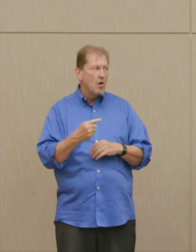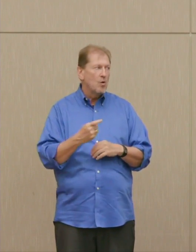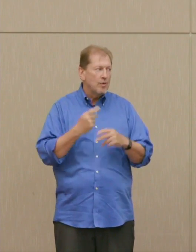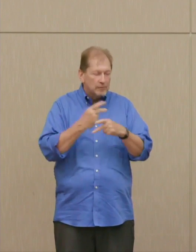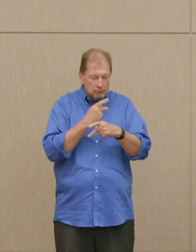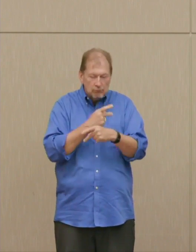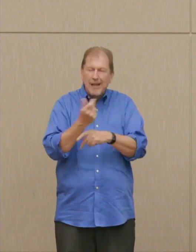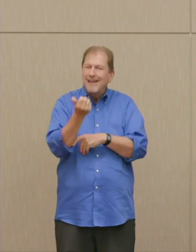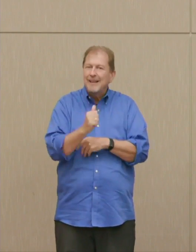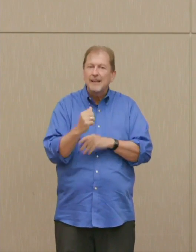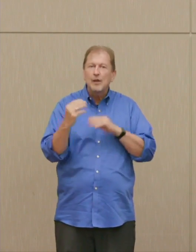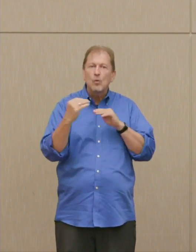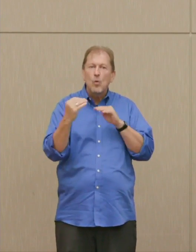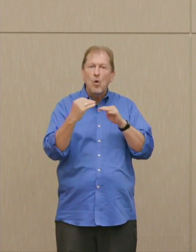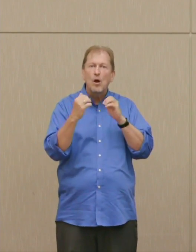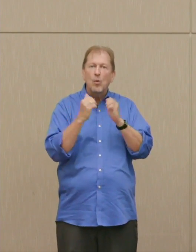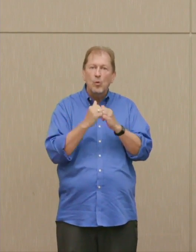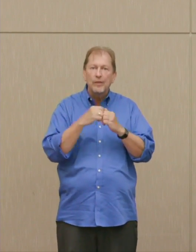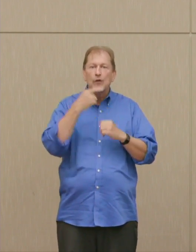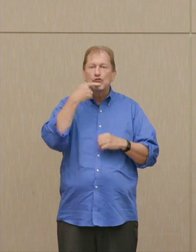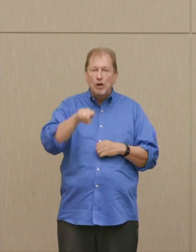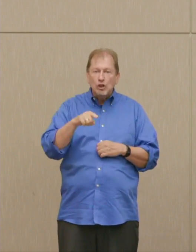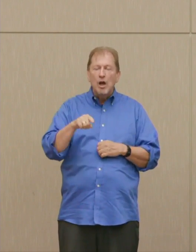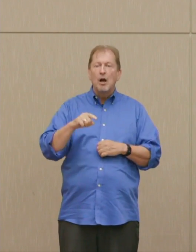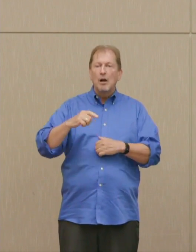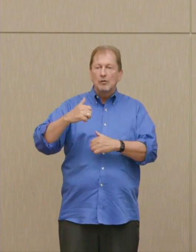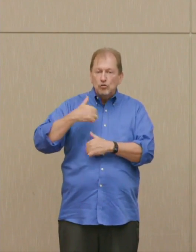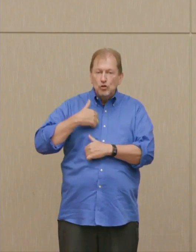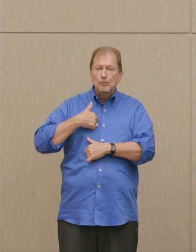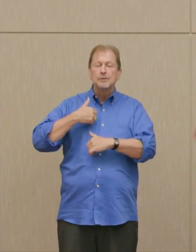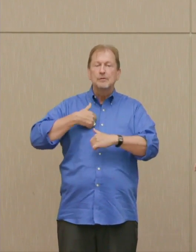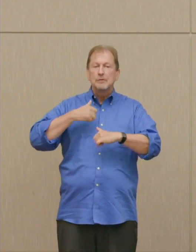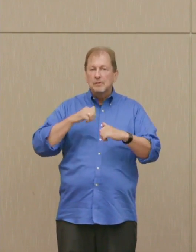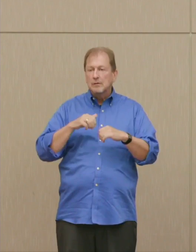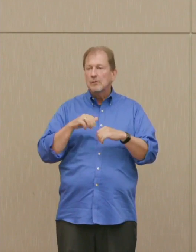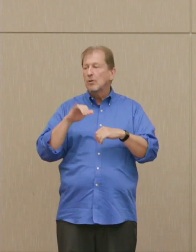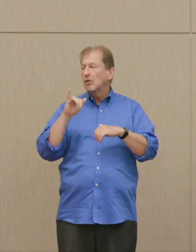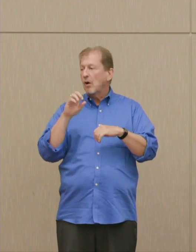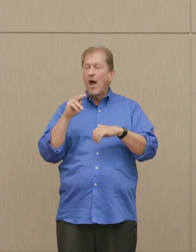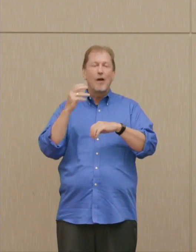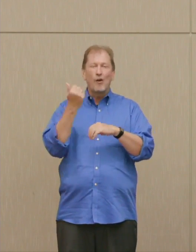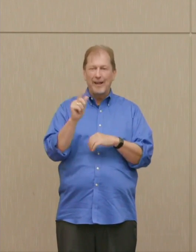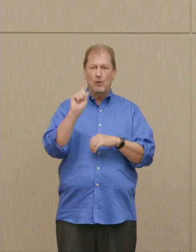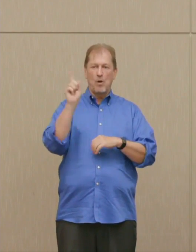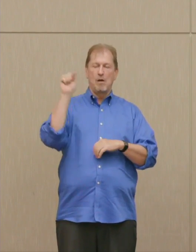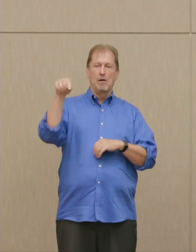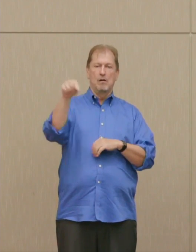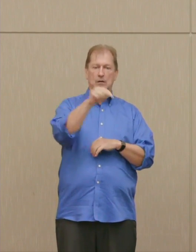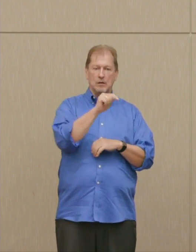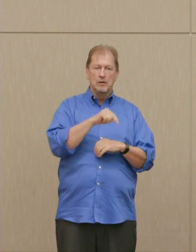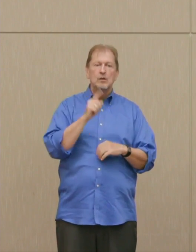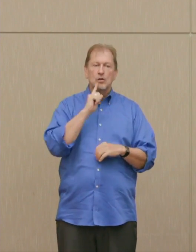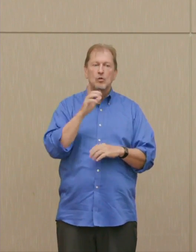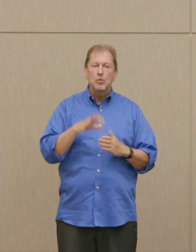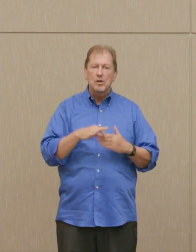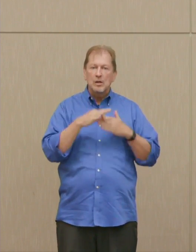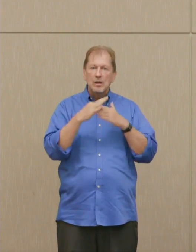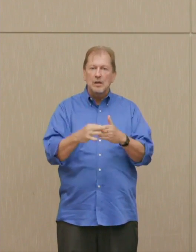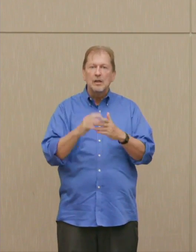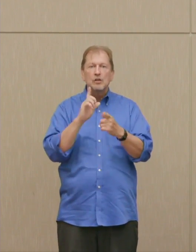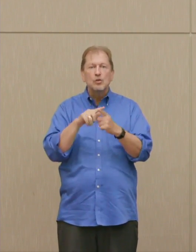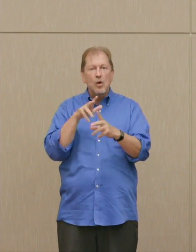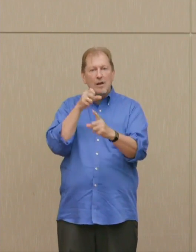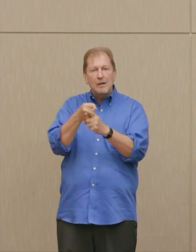war with Russia troops anywhere, Iran, Berlin, would lead to attacks on China as well, the